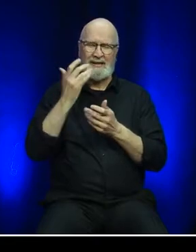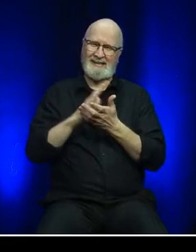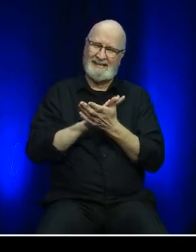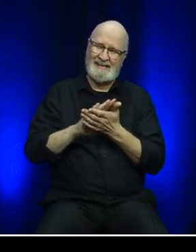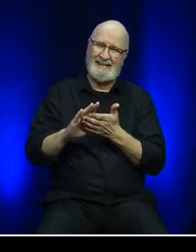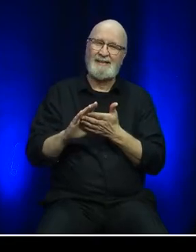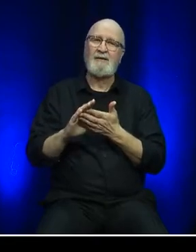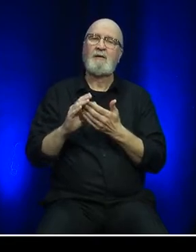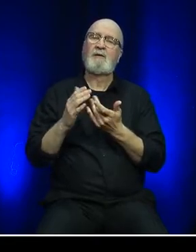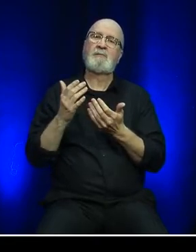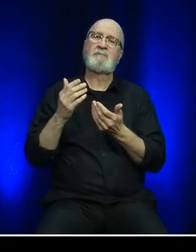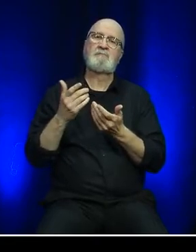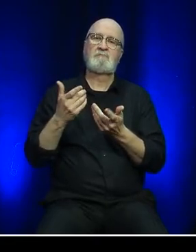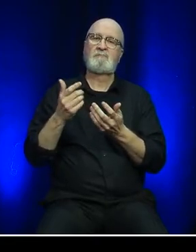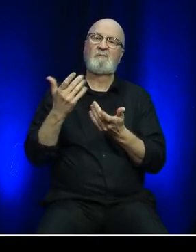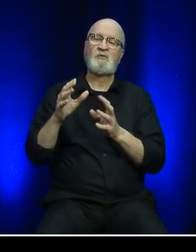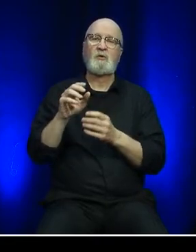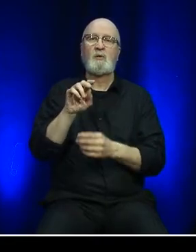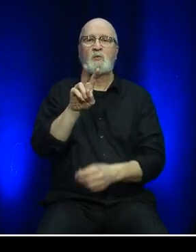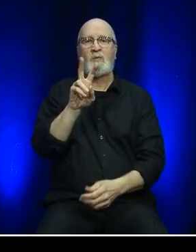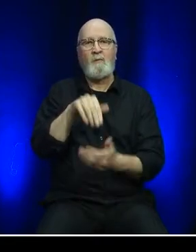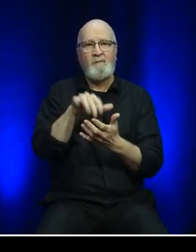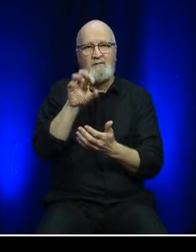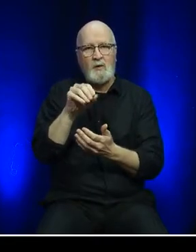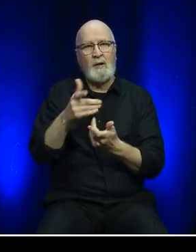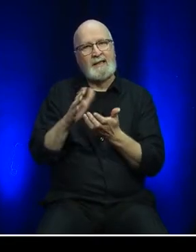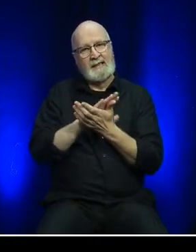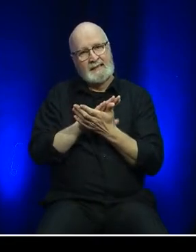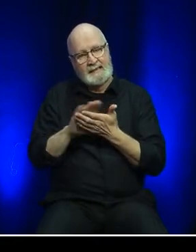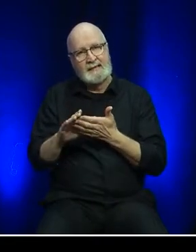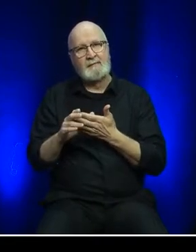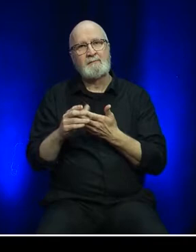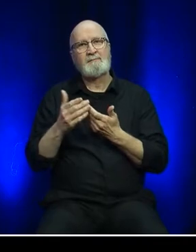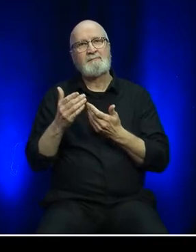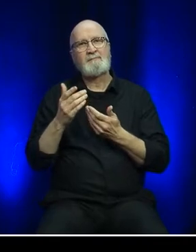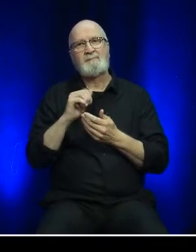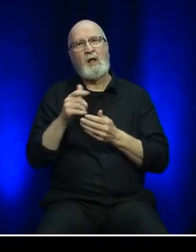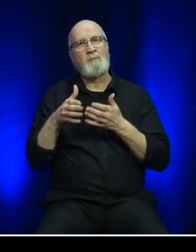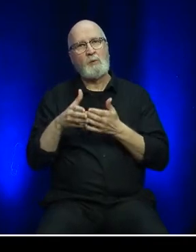From an infrastructure perspective, we selected a partner to supply a new vessel for our service.